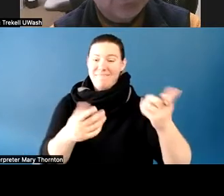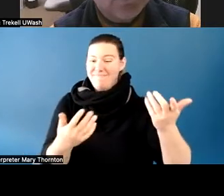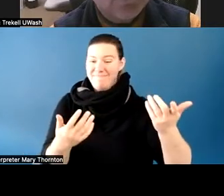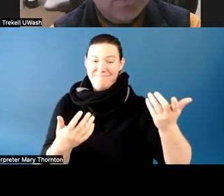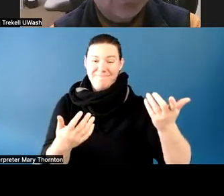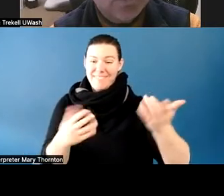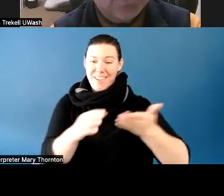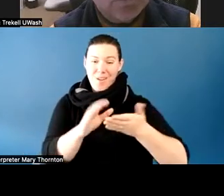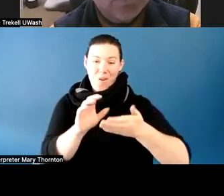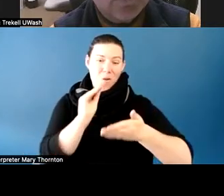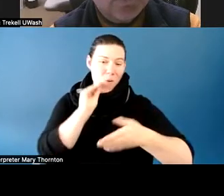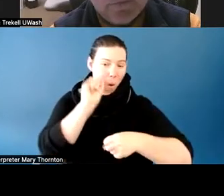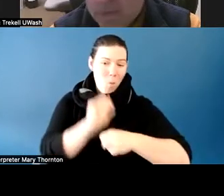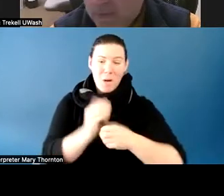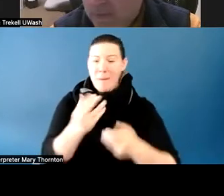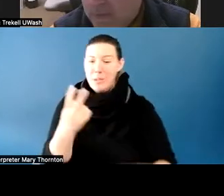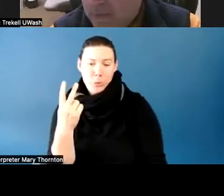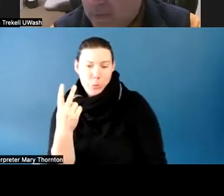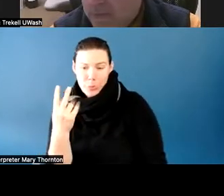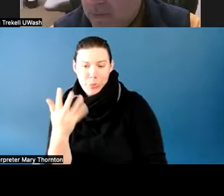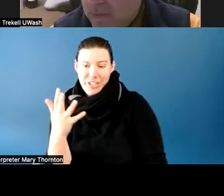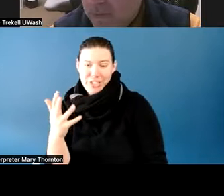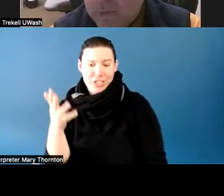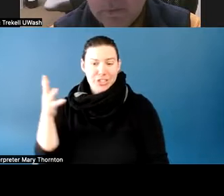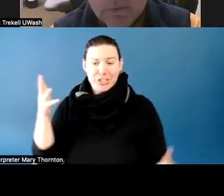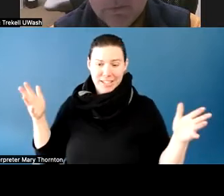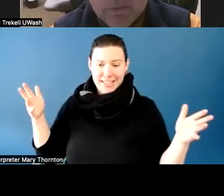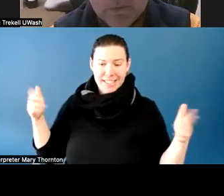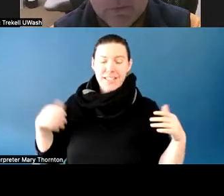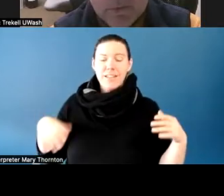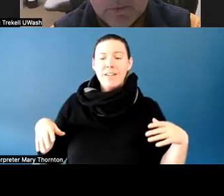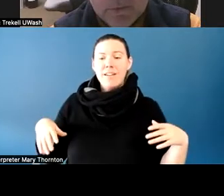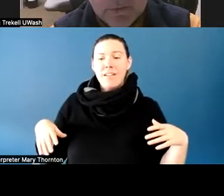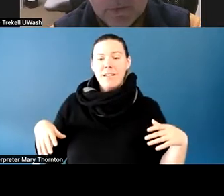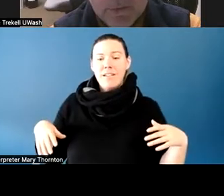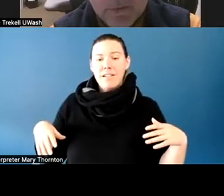of the classes, and was going to have their financial aid